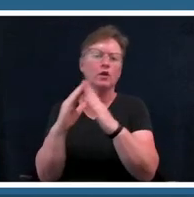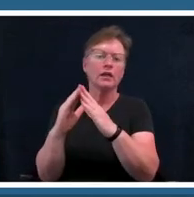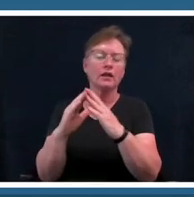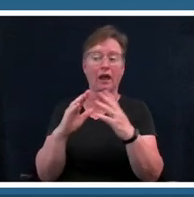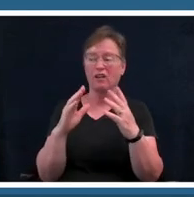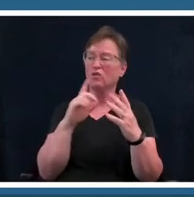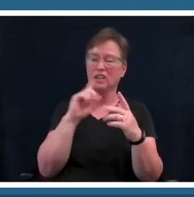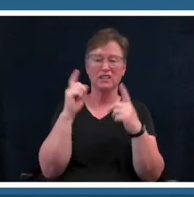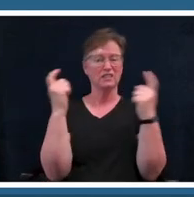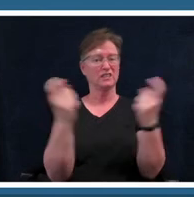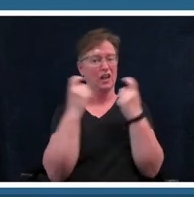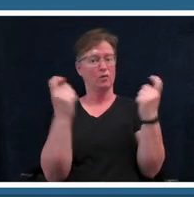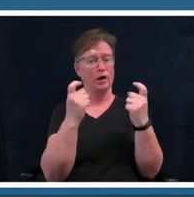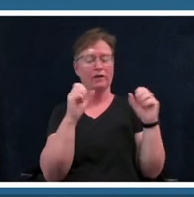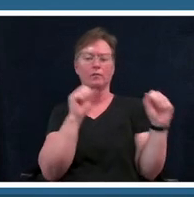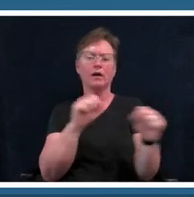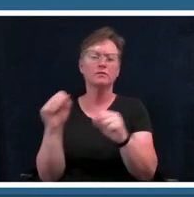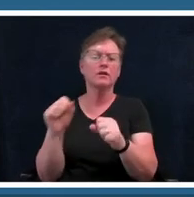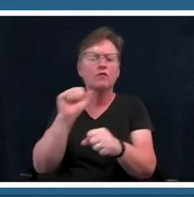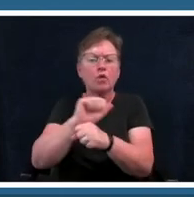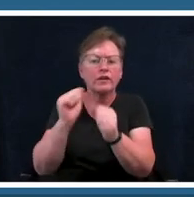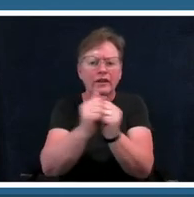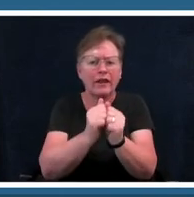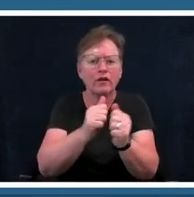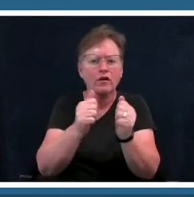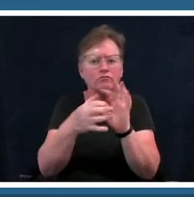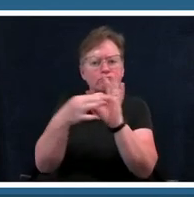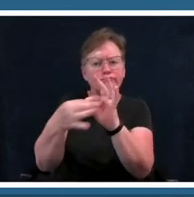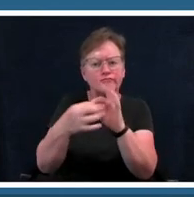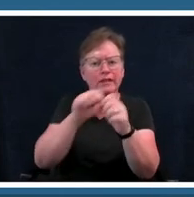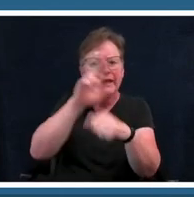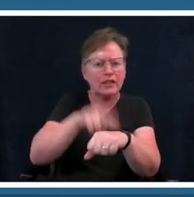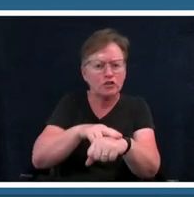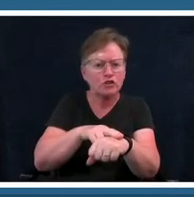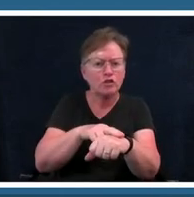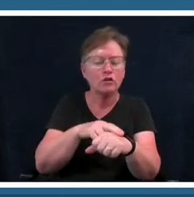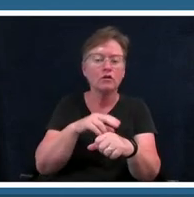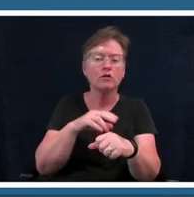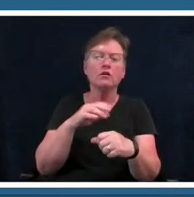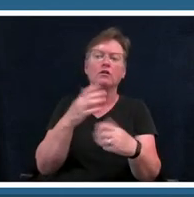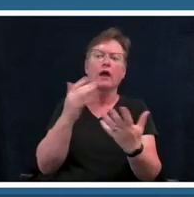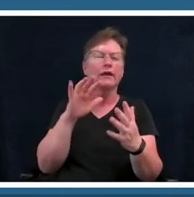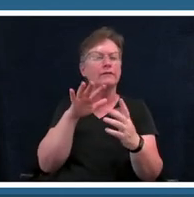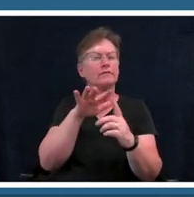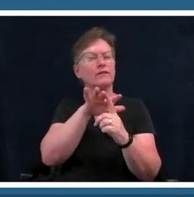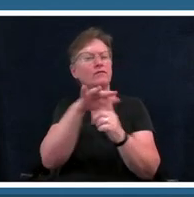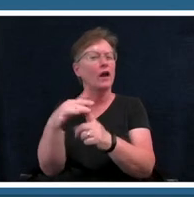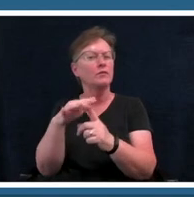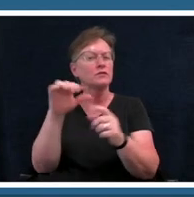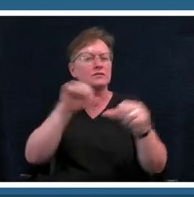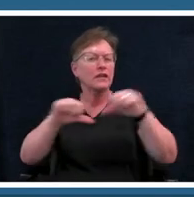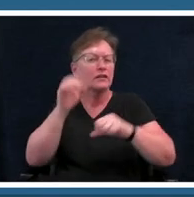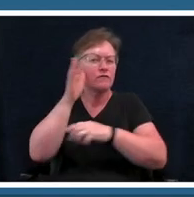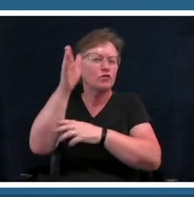in nature like for you environmental science teachers like